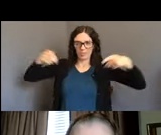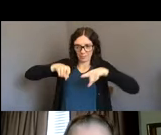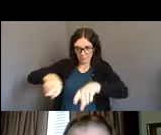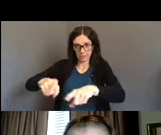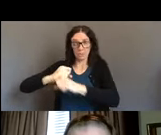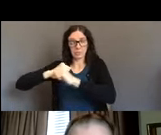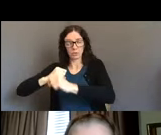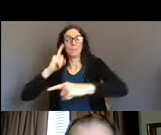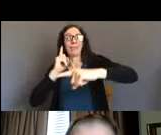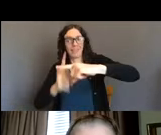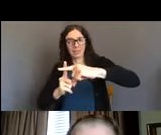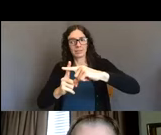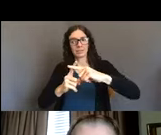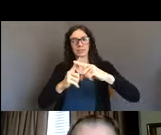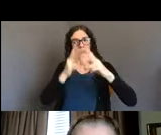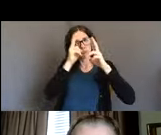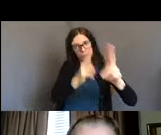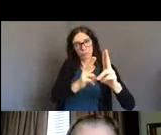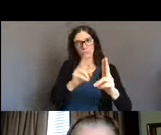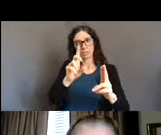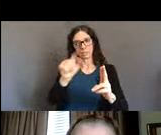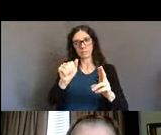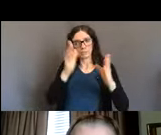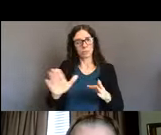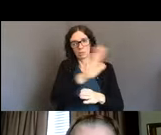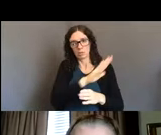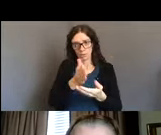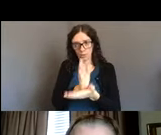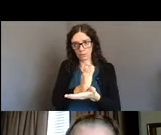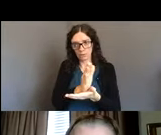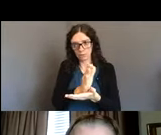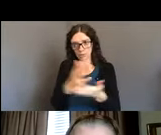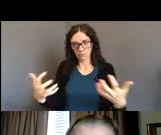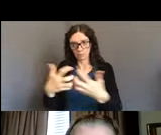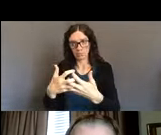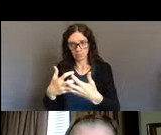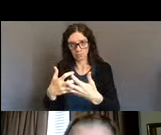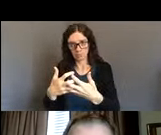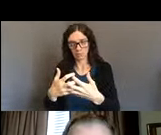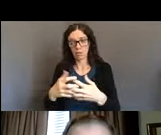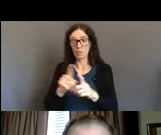And so as Christine mentioned, that duality of protection and advocacy